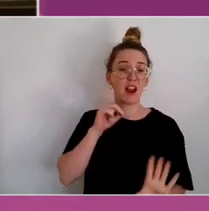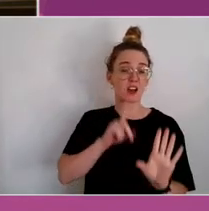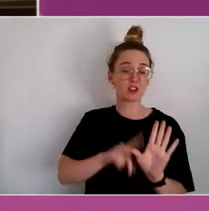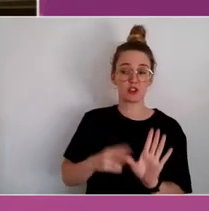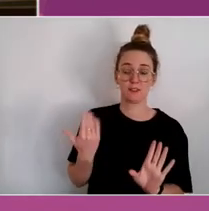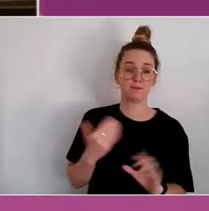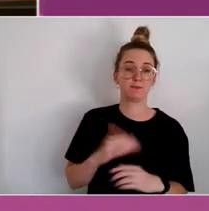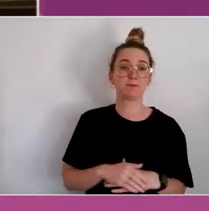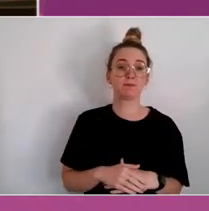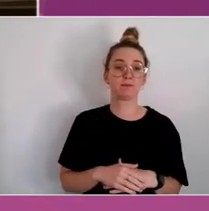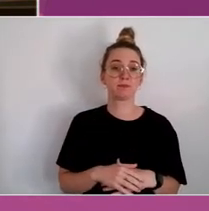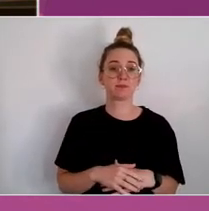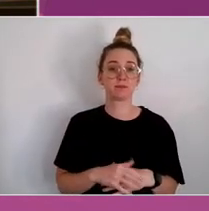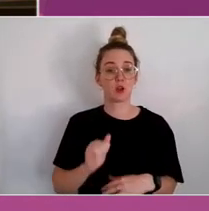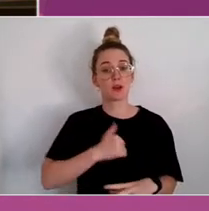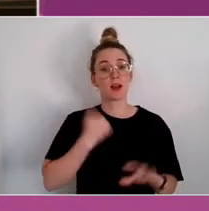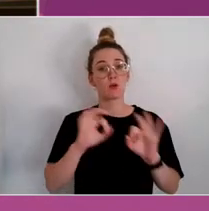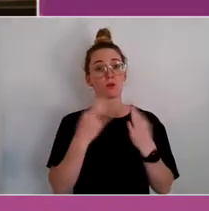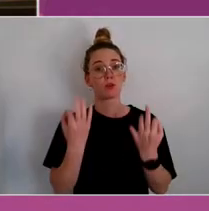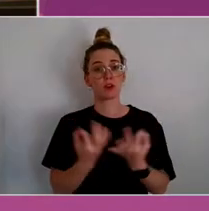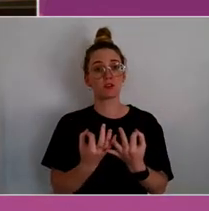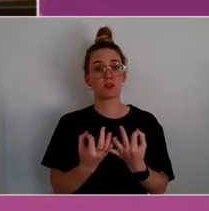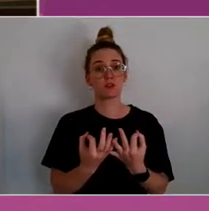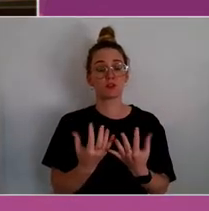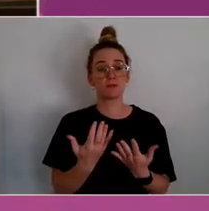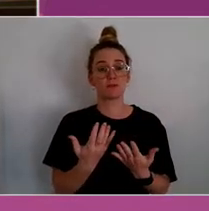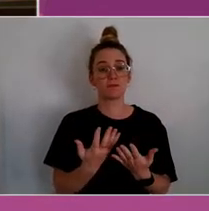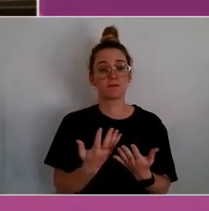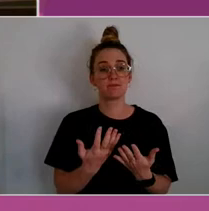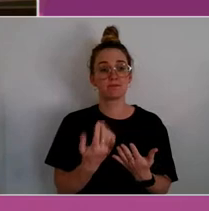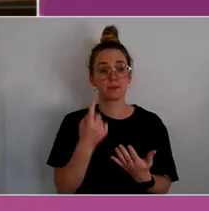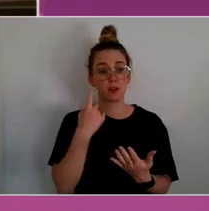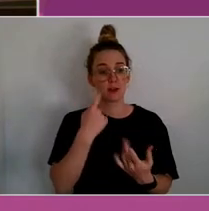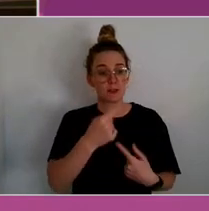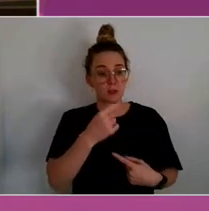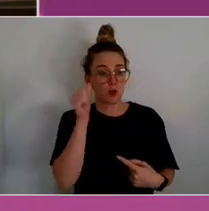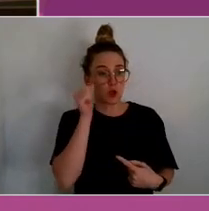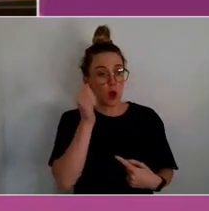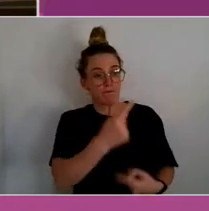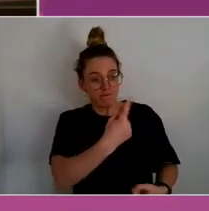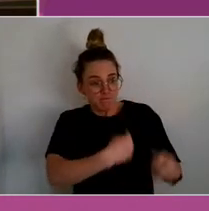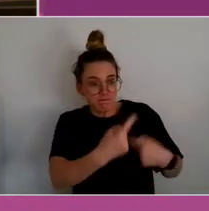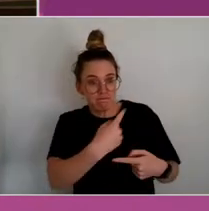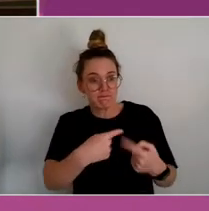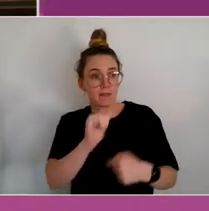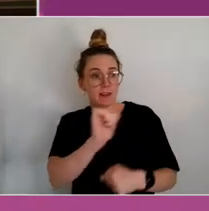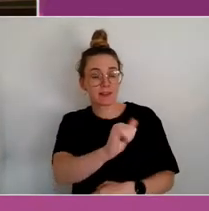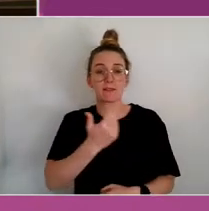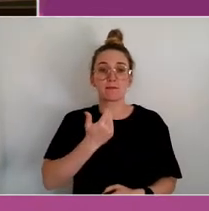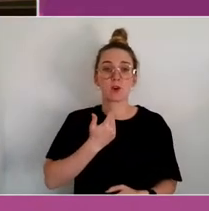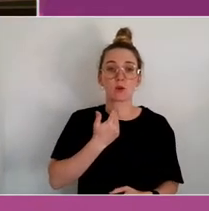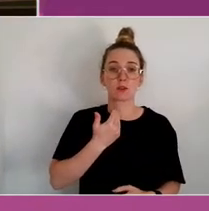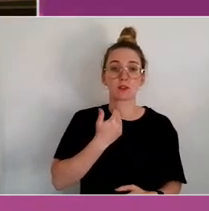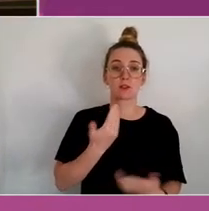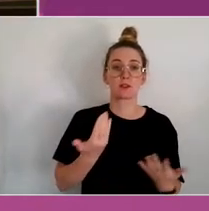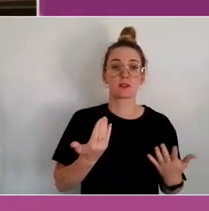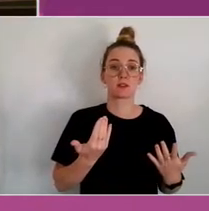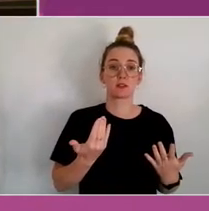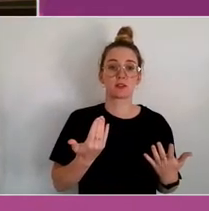So, as an organisation, it - being able to hear those voices, and being able to also